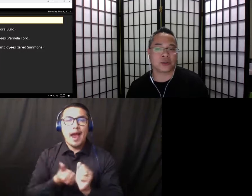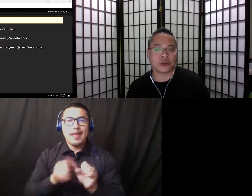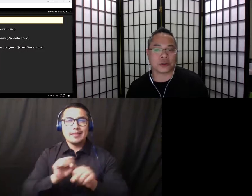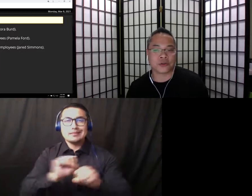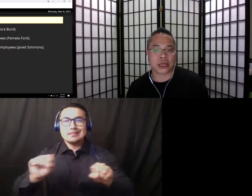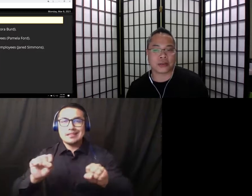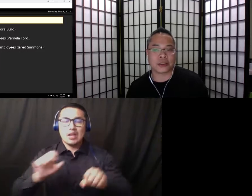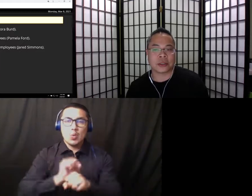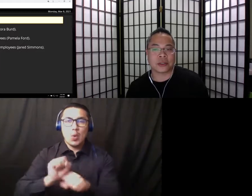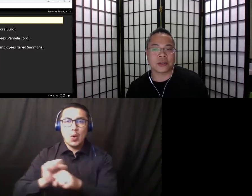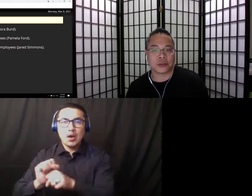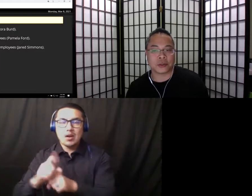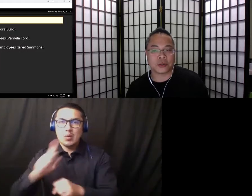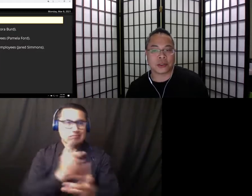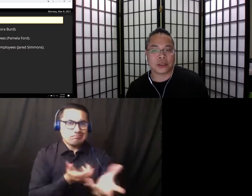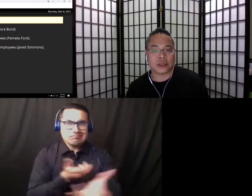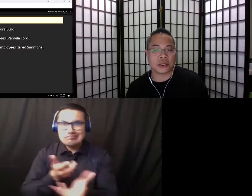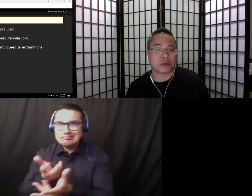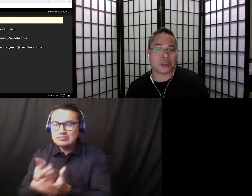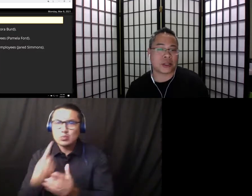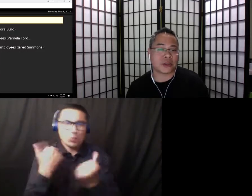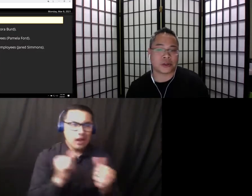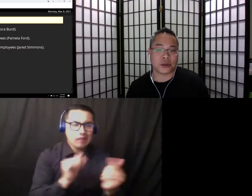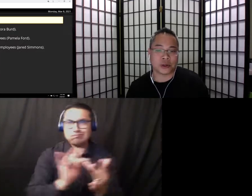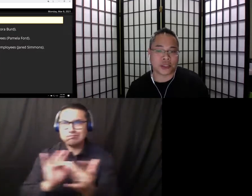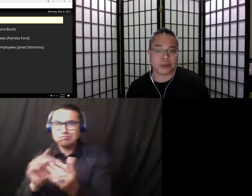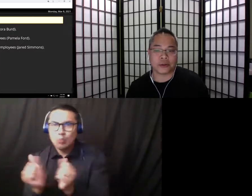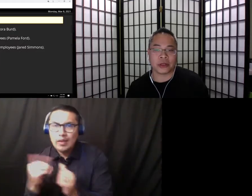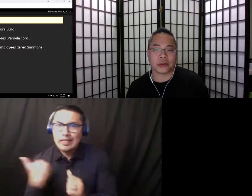return as faculty and students. Tonight's presentation is a good example of the ongoing